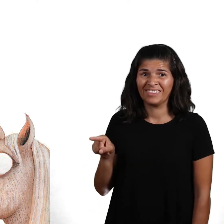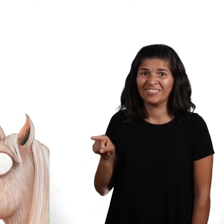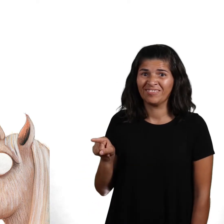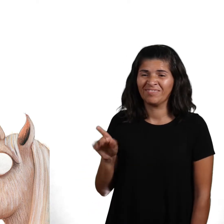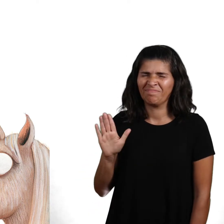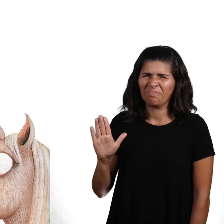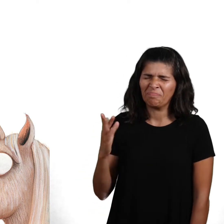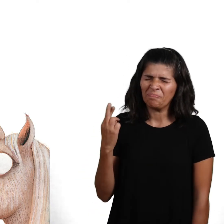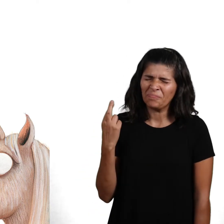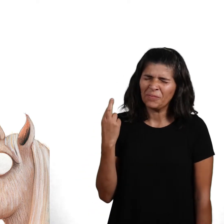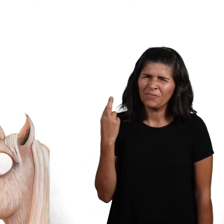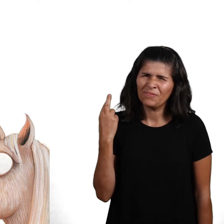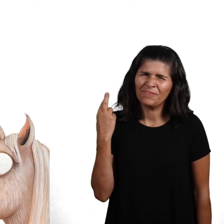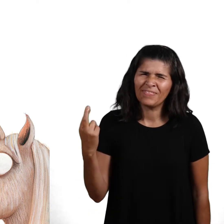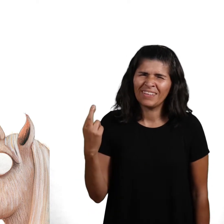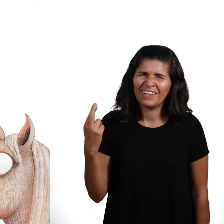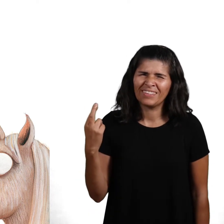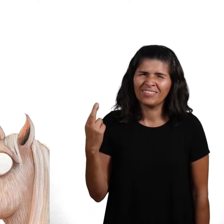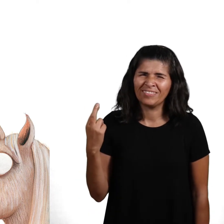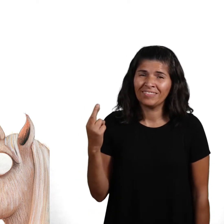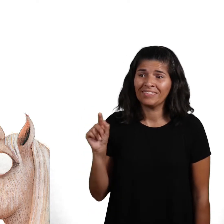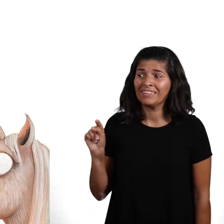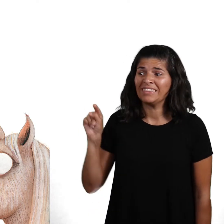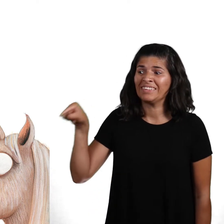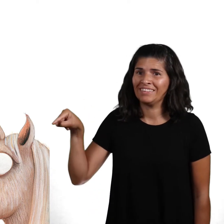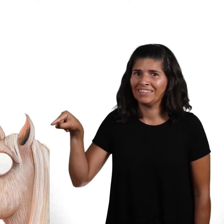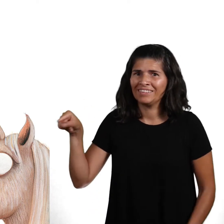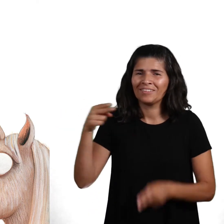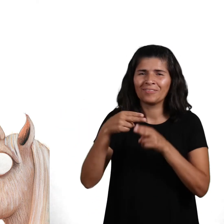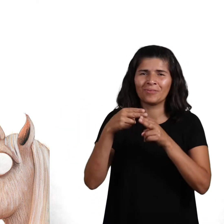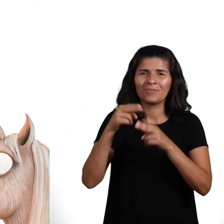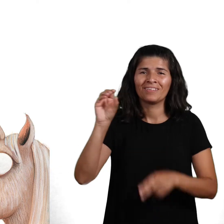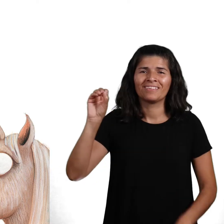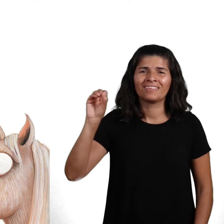Her best friend’s name was Otis.